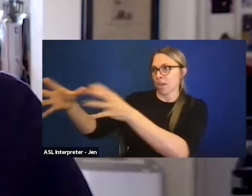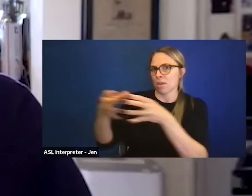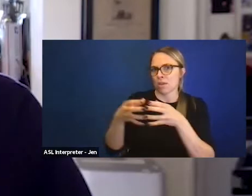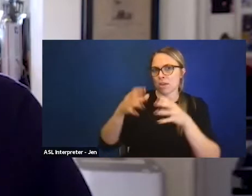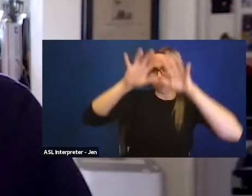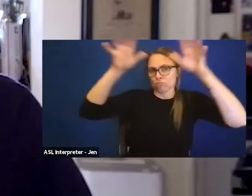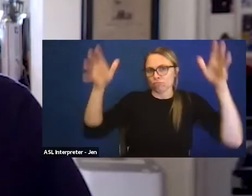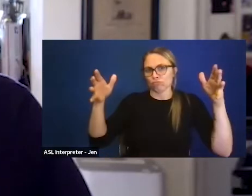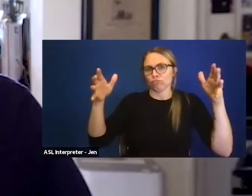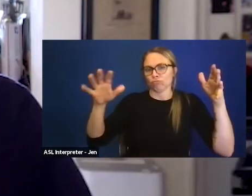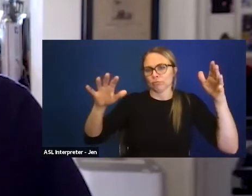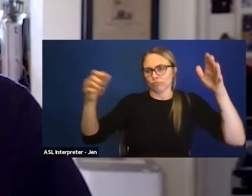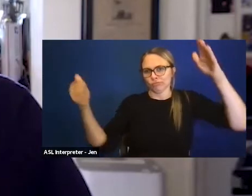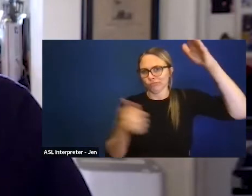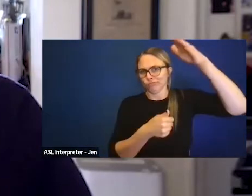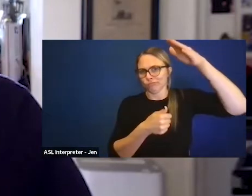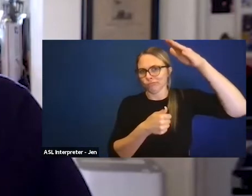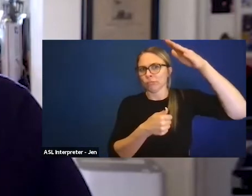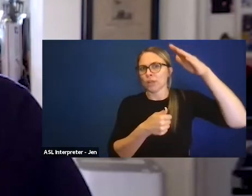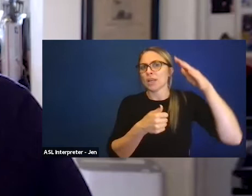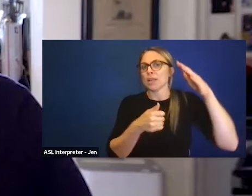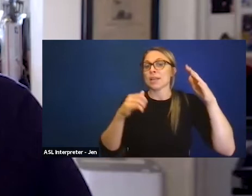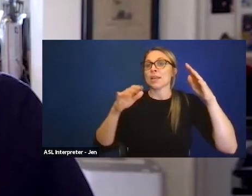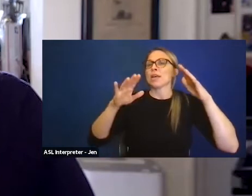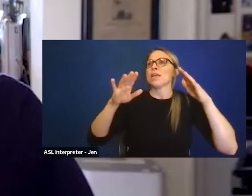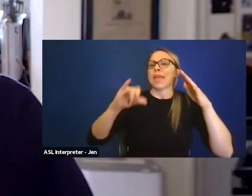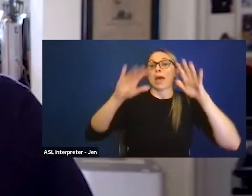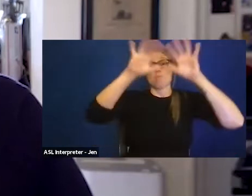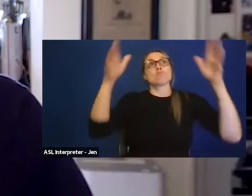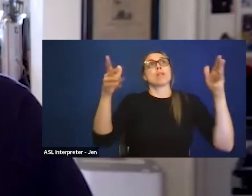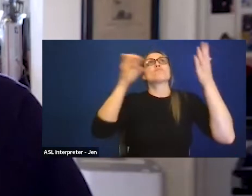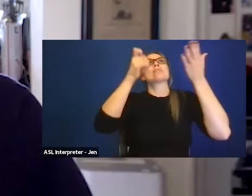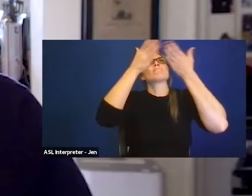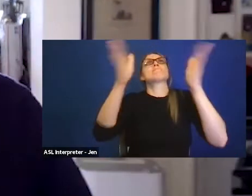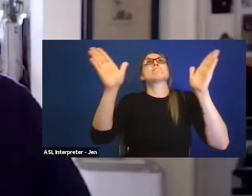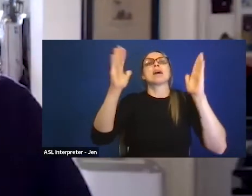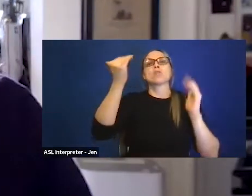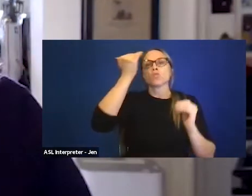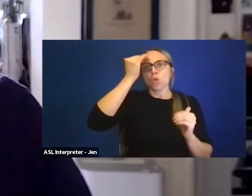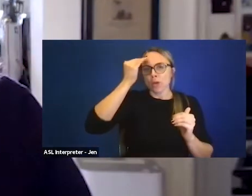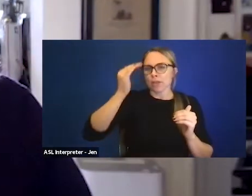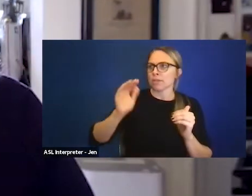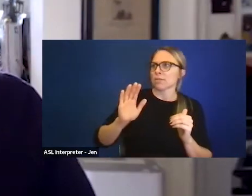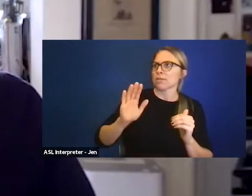and that umbrella needs to be broadly understanding of how various disabilities impact people,